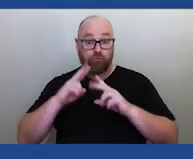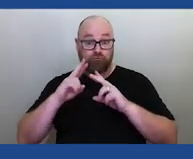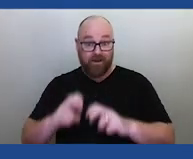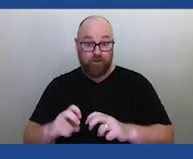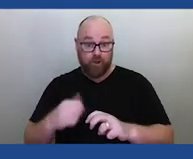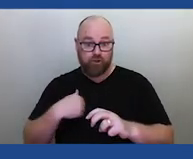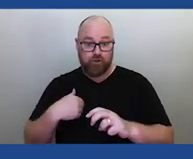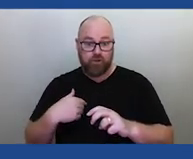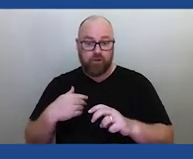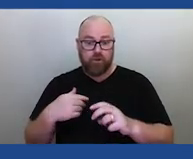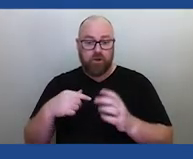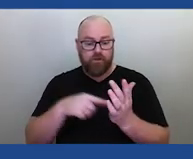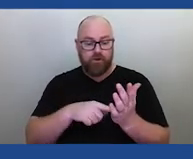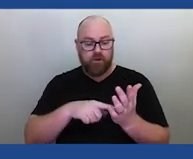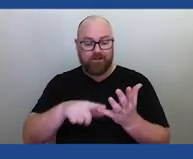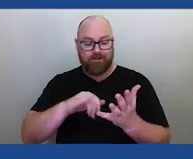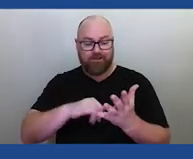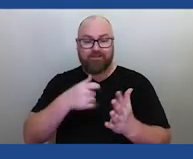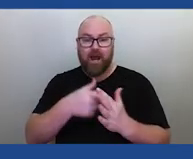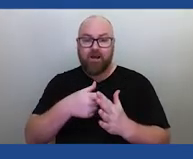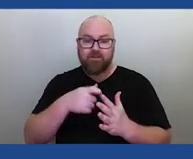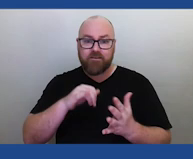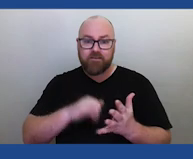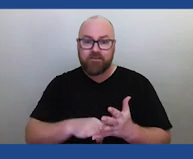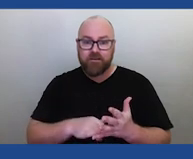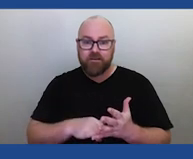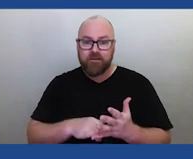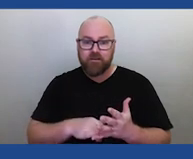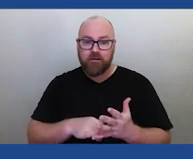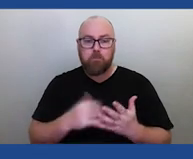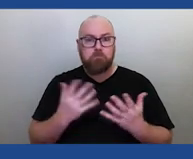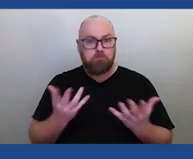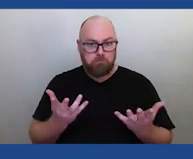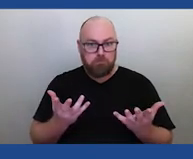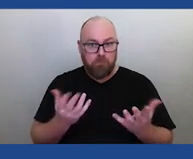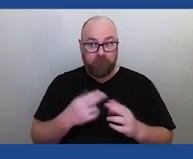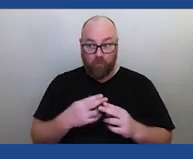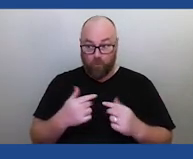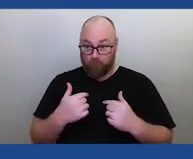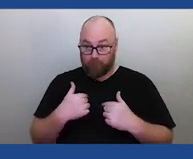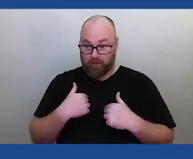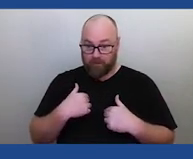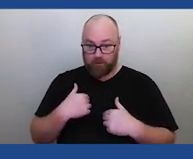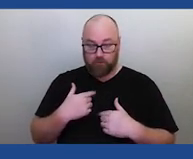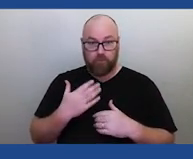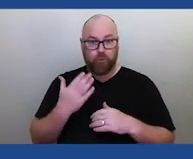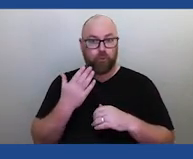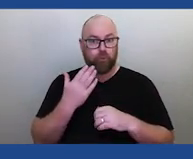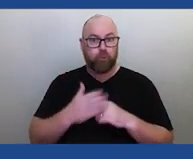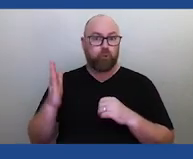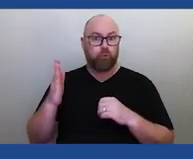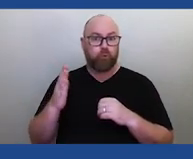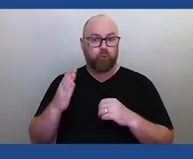the angle of those cusps, you know, that's for me, that's still kind of fairly new knowledge. When I go and I,